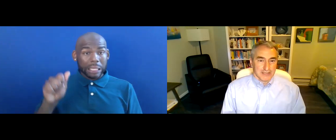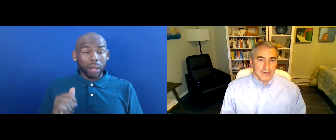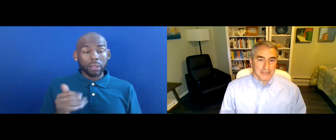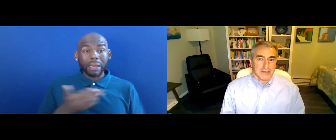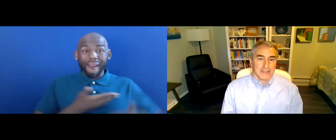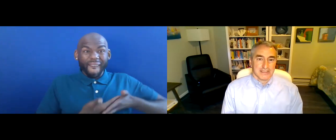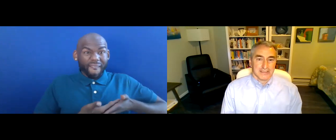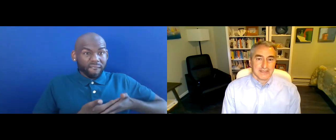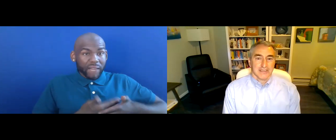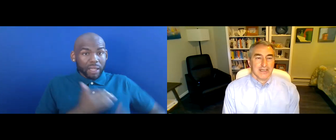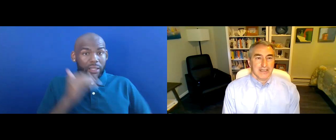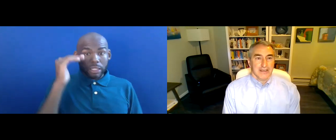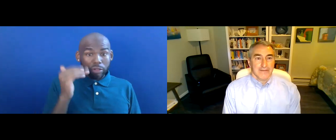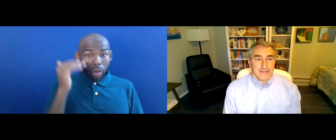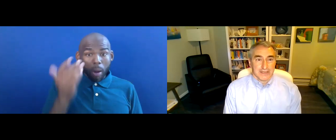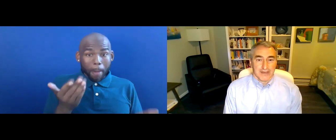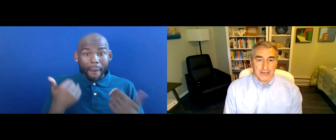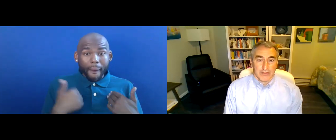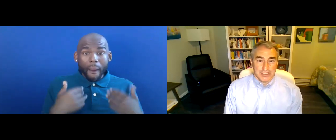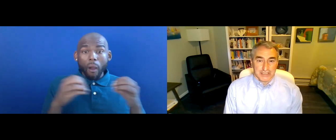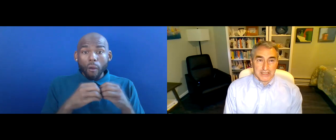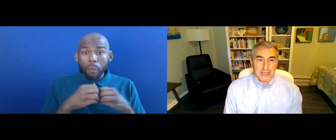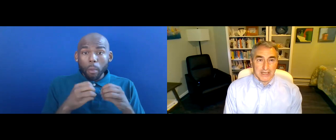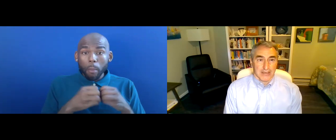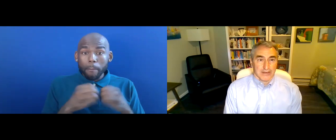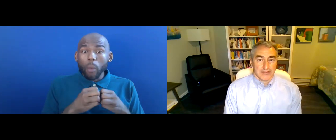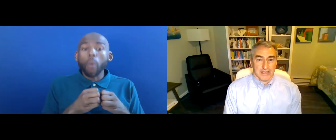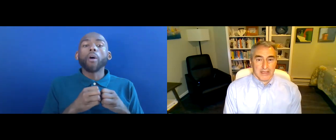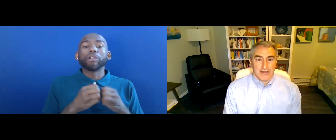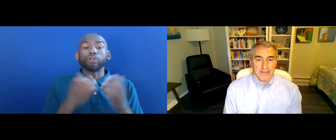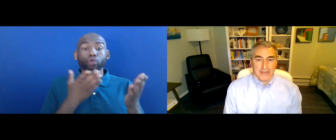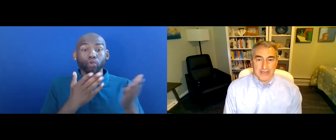INTERVENTION SERVICES AFTER AN EVALUATION OF THE